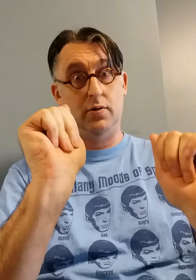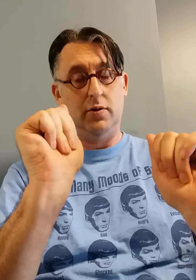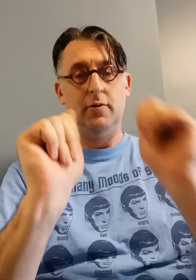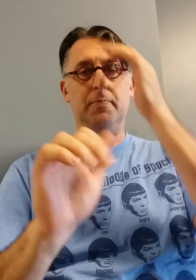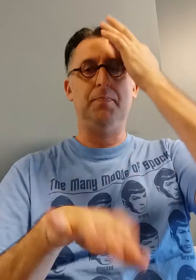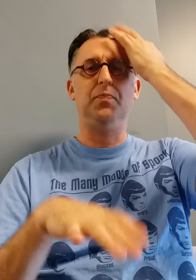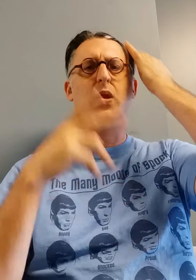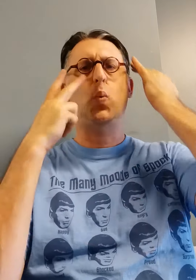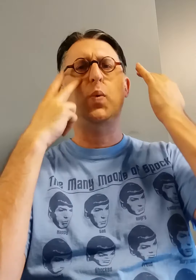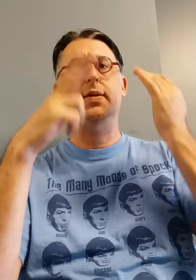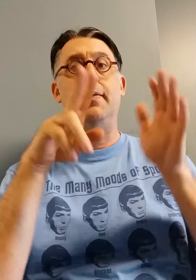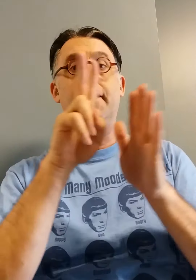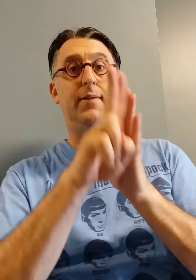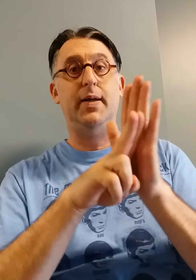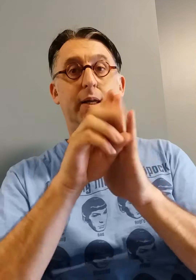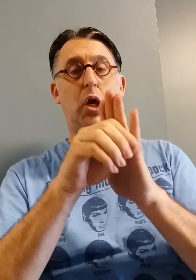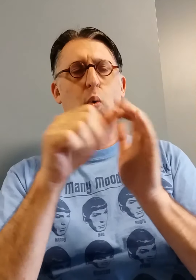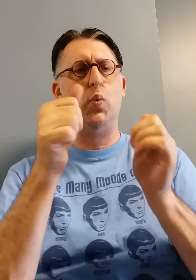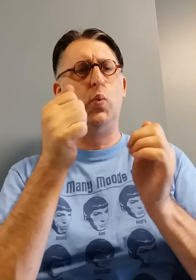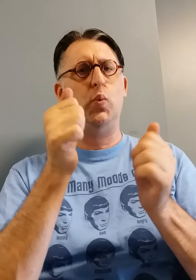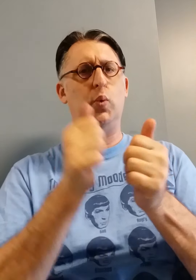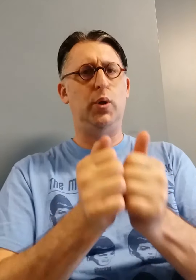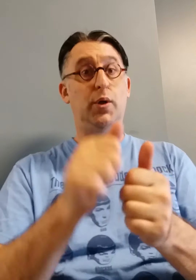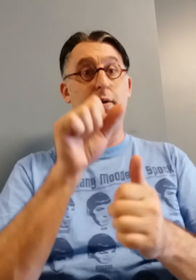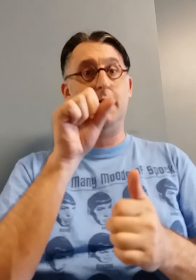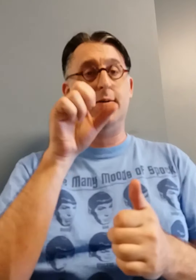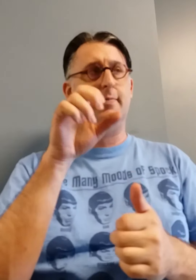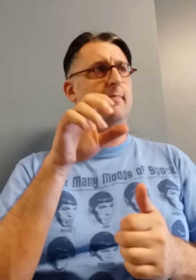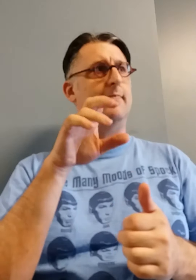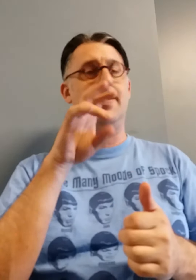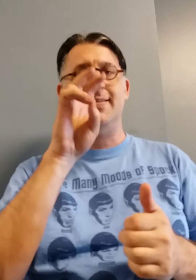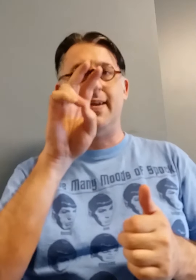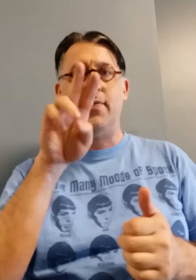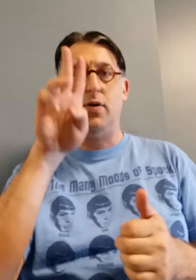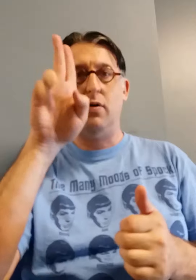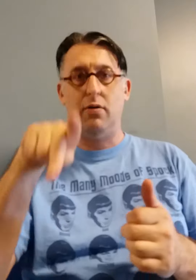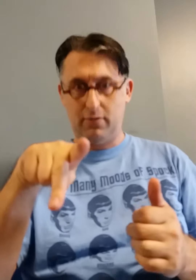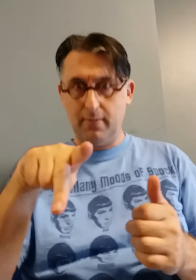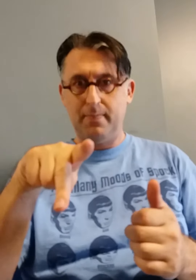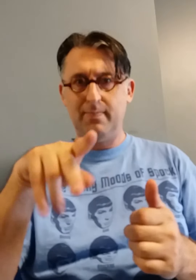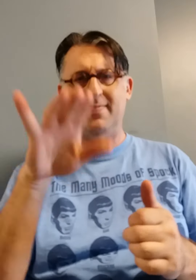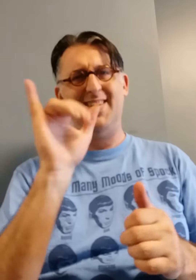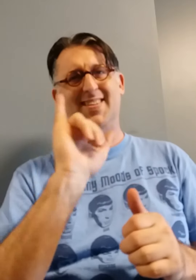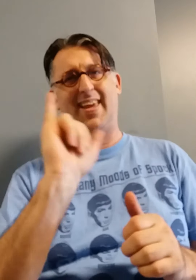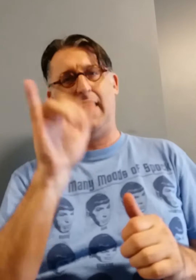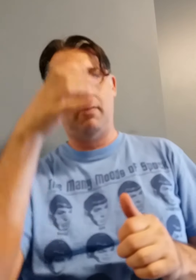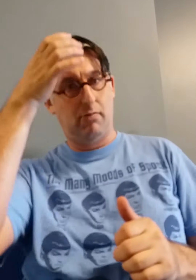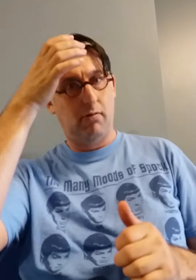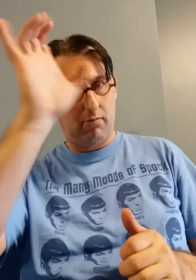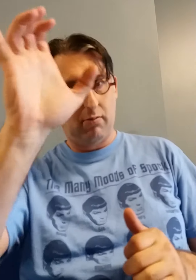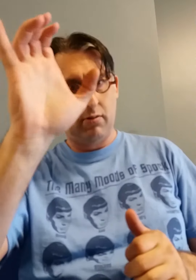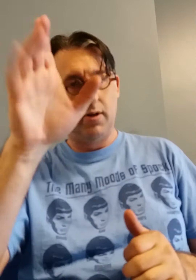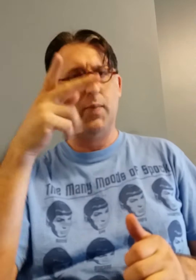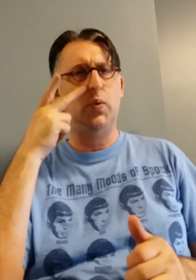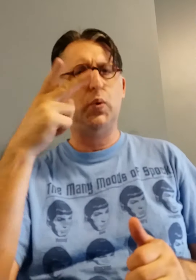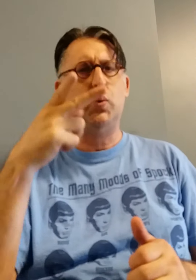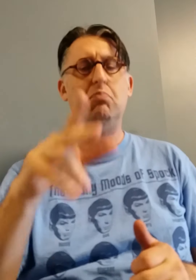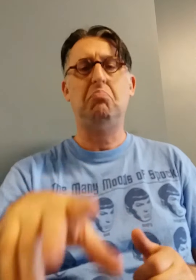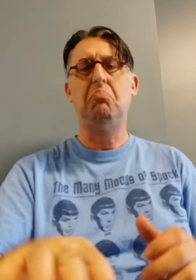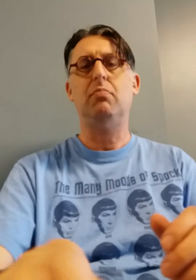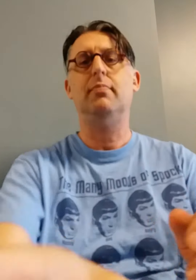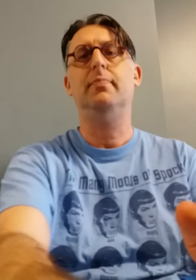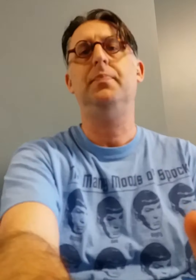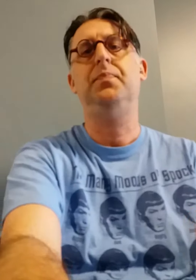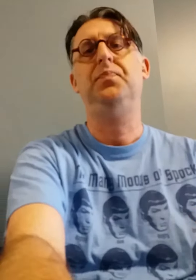Check out this video with music and Deaf dancing concept from 7UP